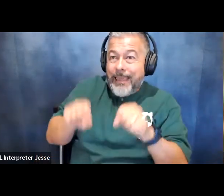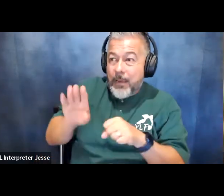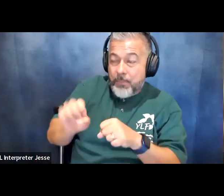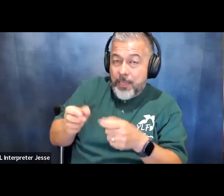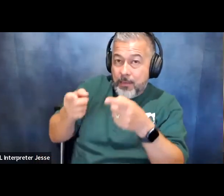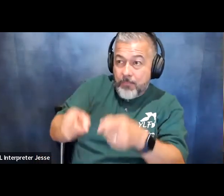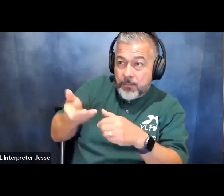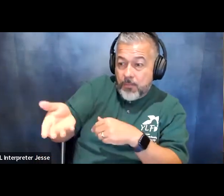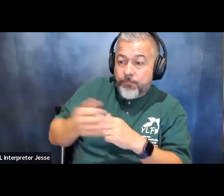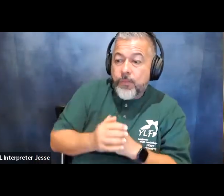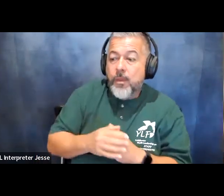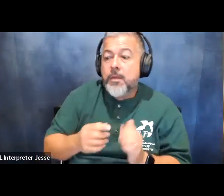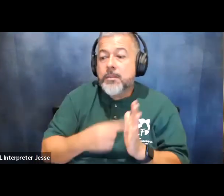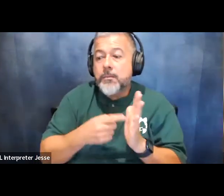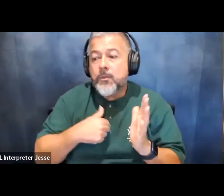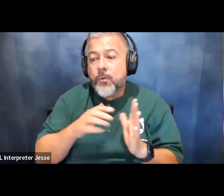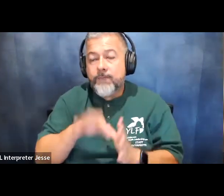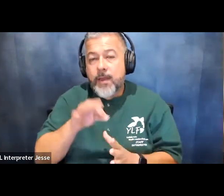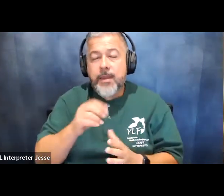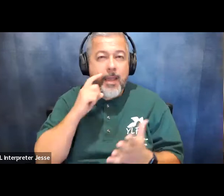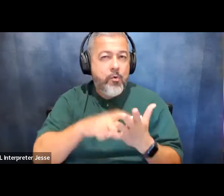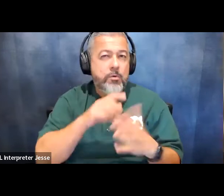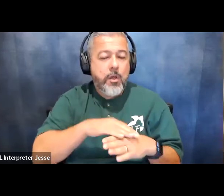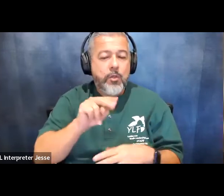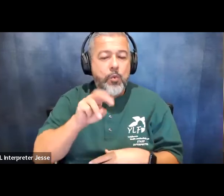sometimes we find and i'm seeing this on the news this morning as people are talking about